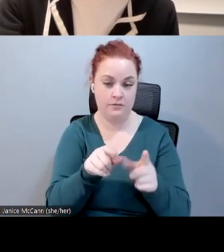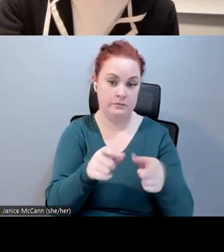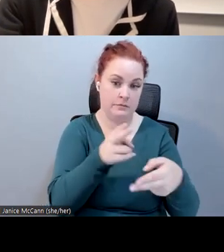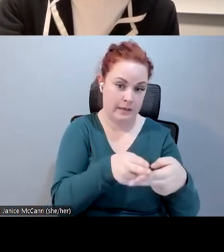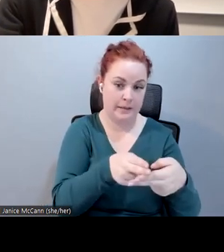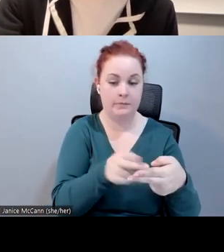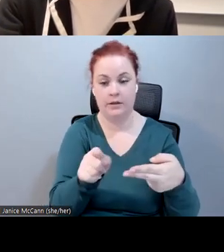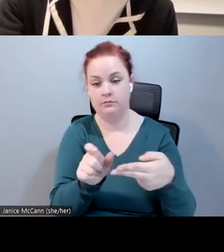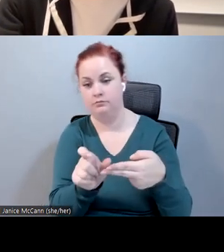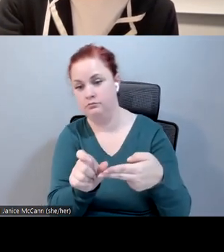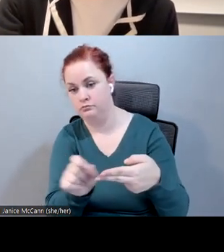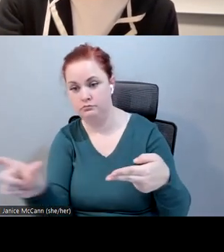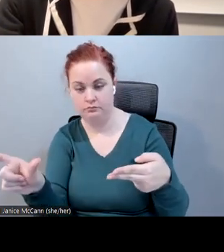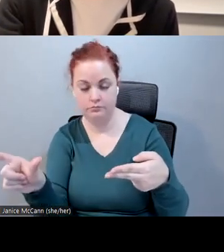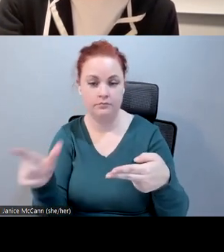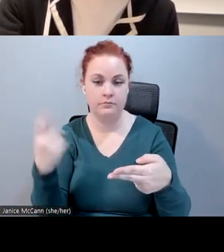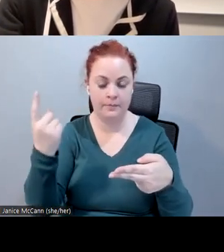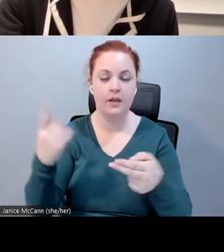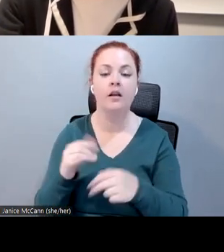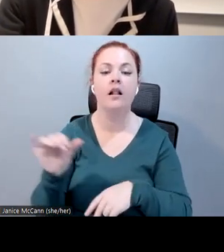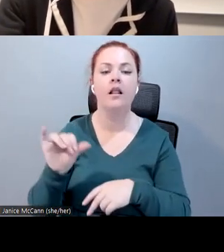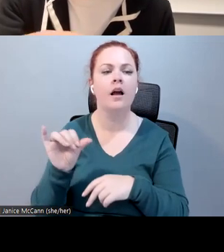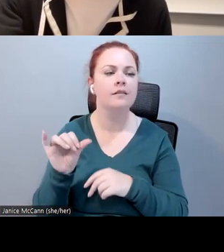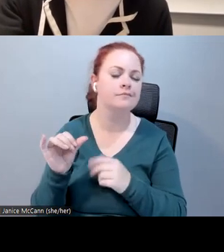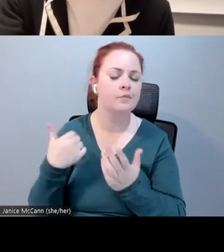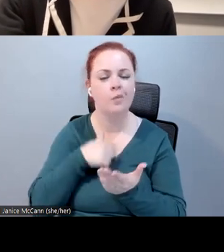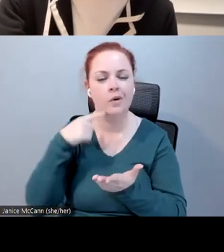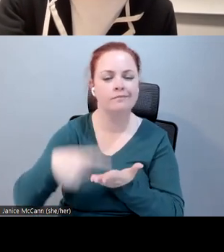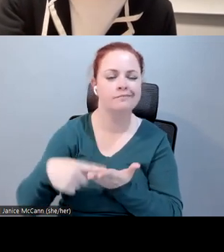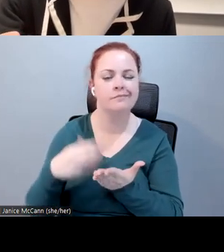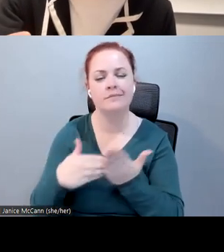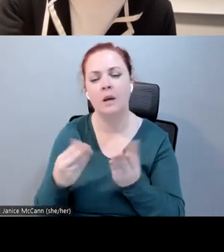we will be talking about some solutions, like positioning,